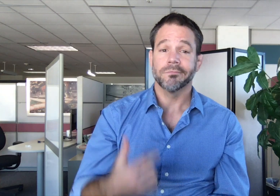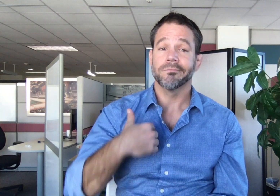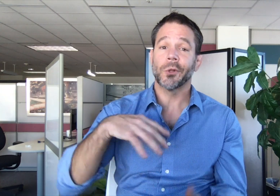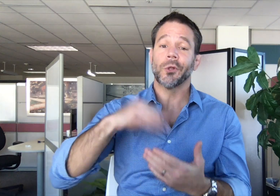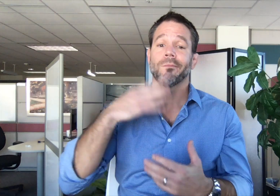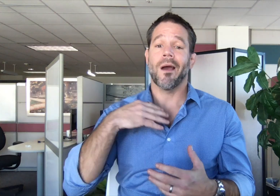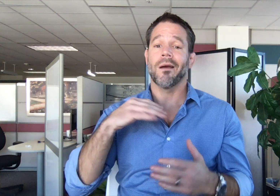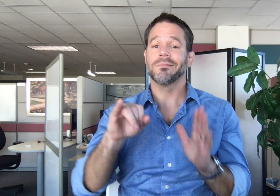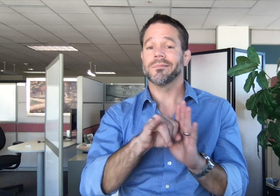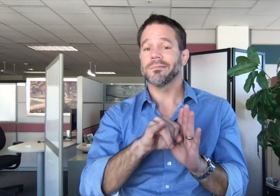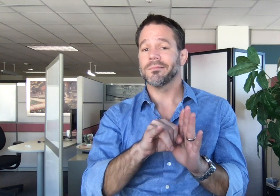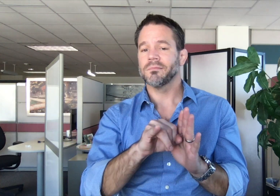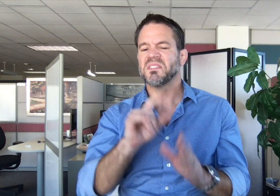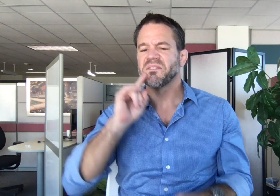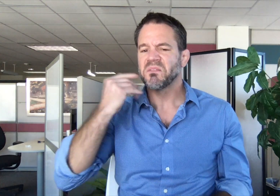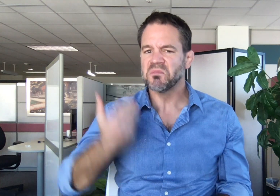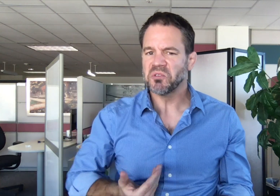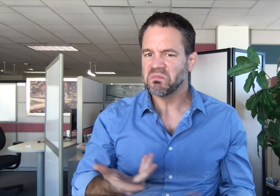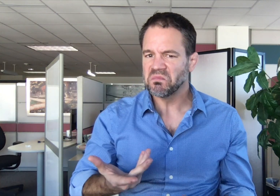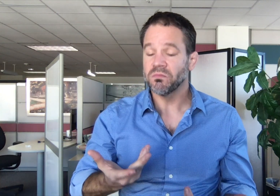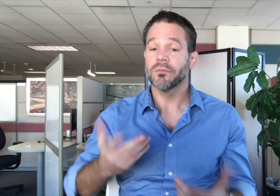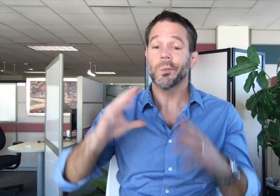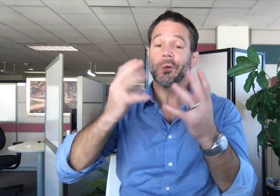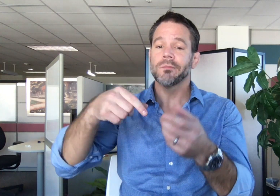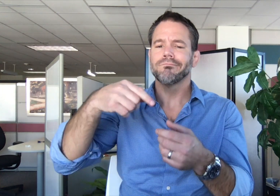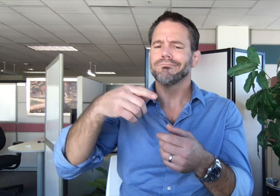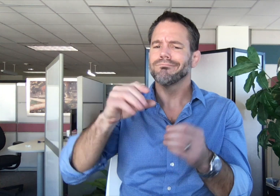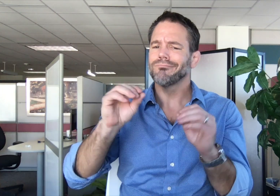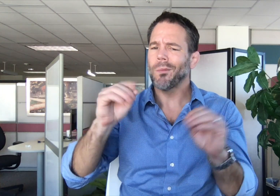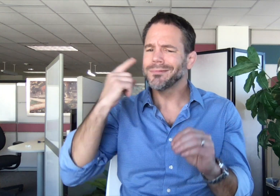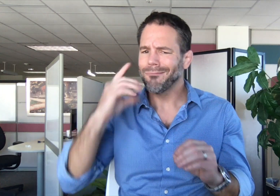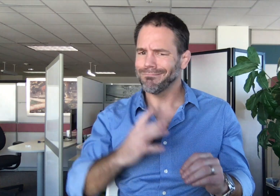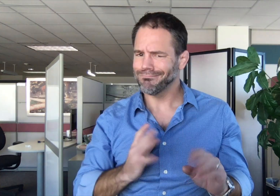I learned to embrace my identity as a deaf person in a world without sound